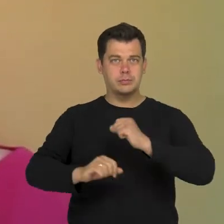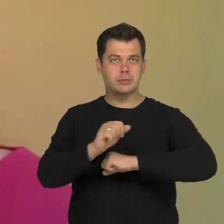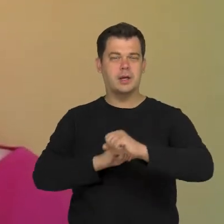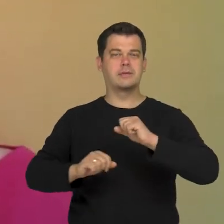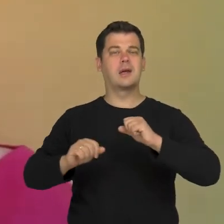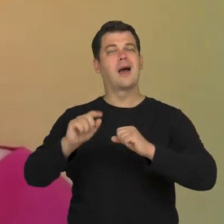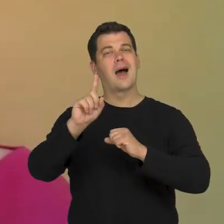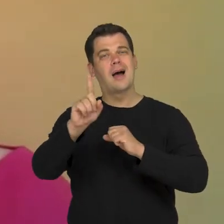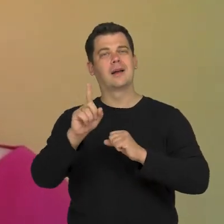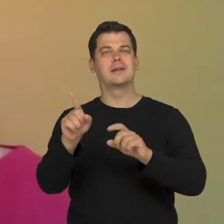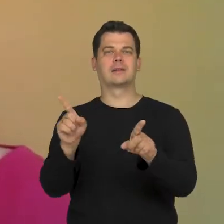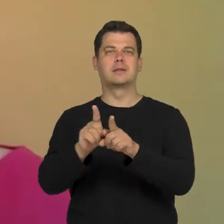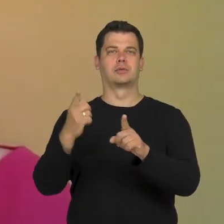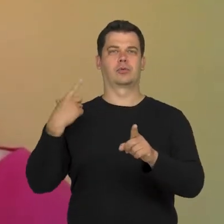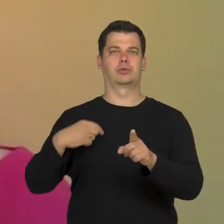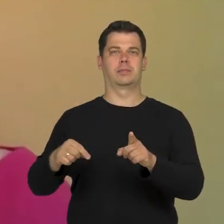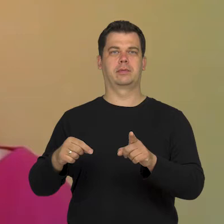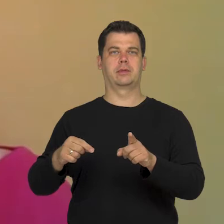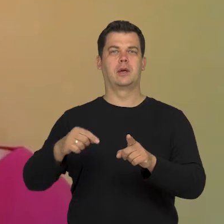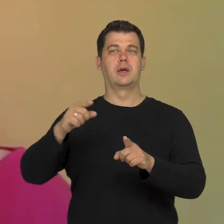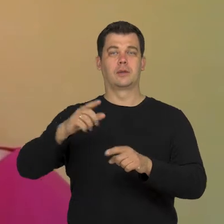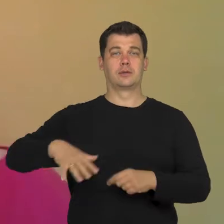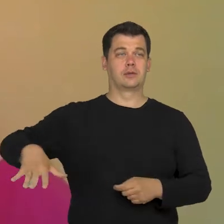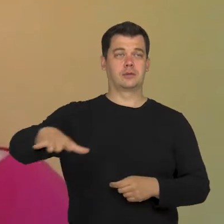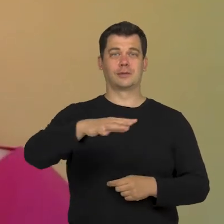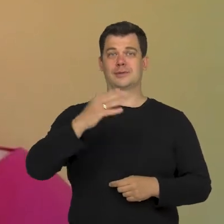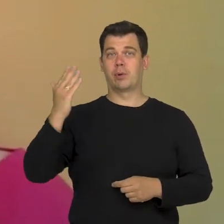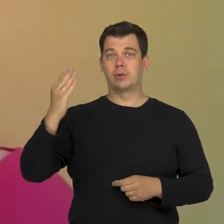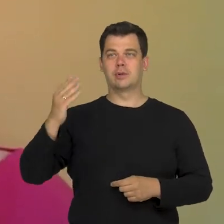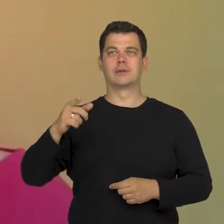but rather the visibility of people who are that kind of images in the society,